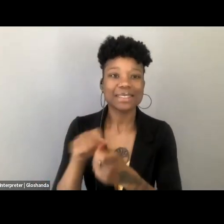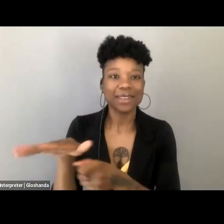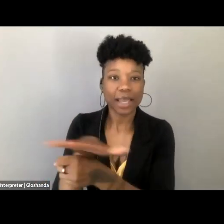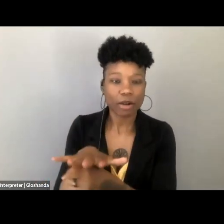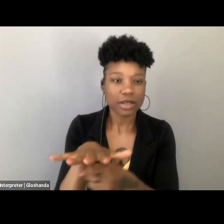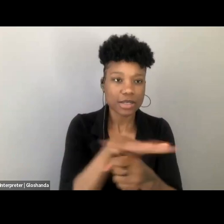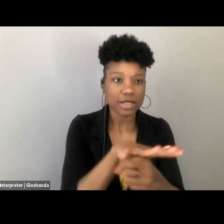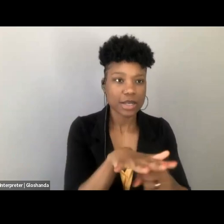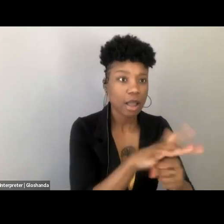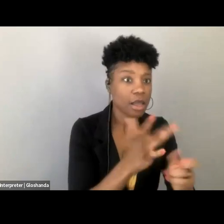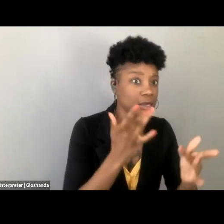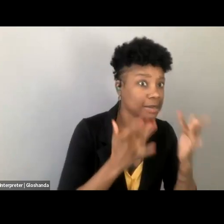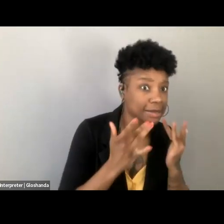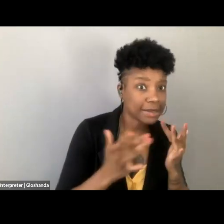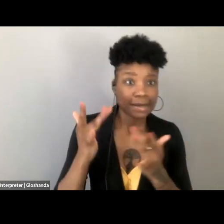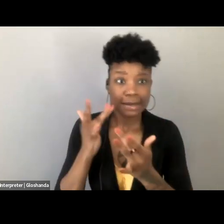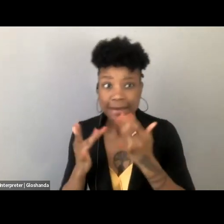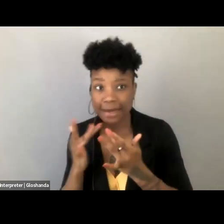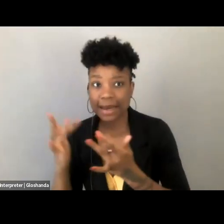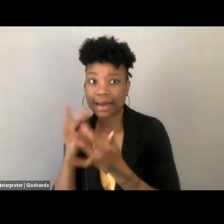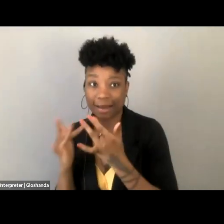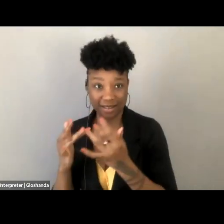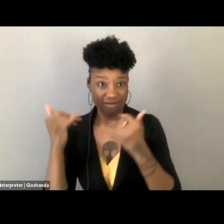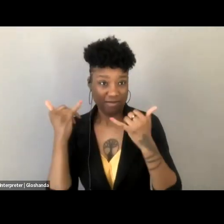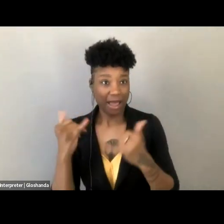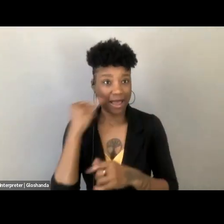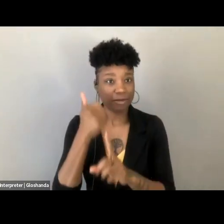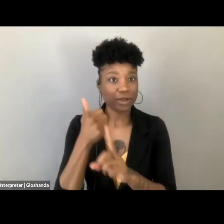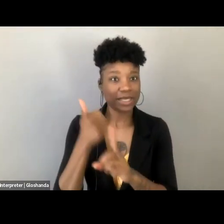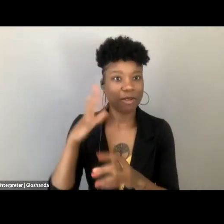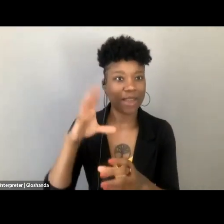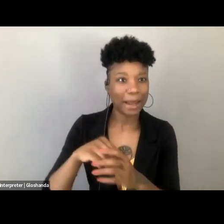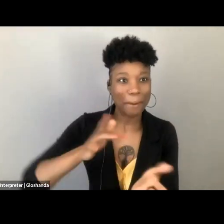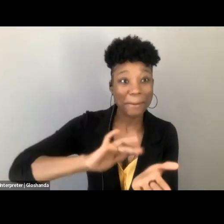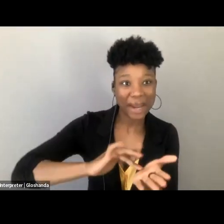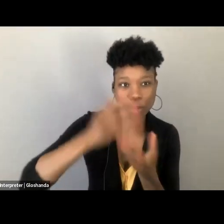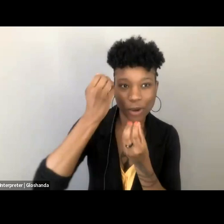The daunting task if you were in a desert, was to know how to locate the medical oases,